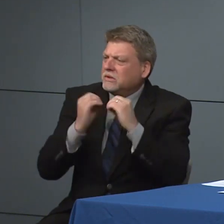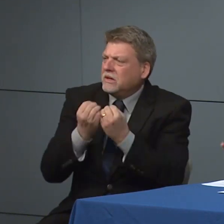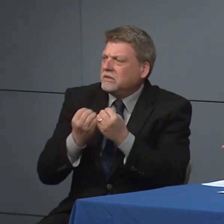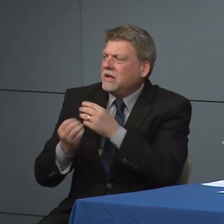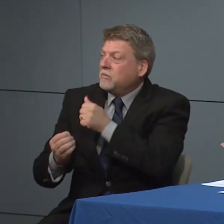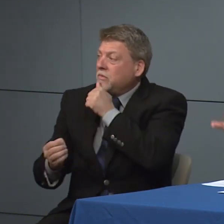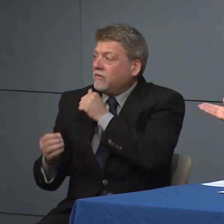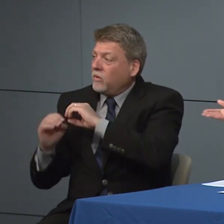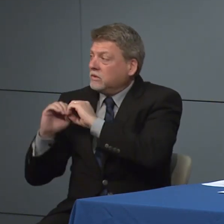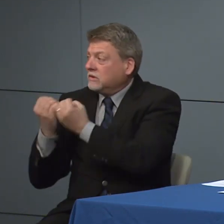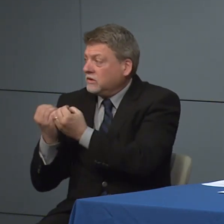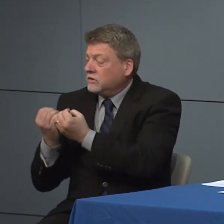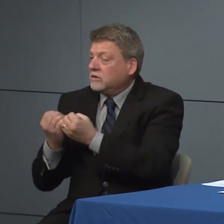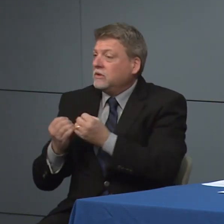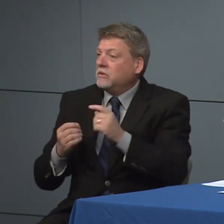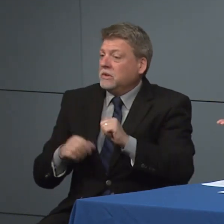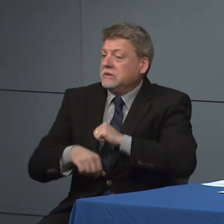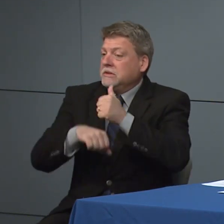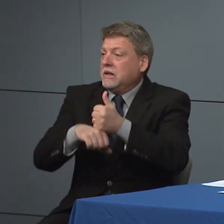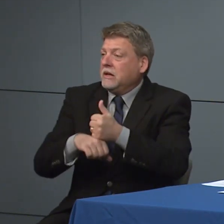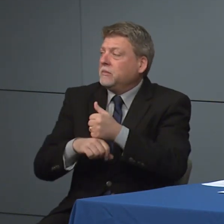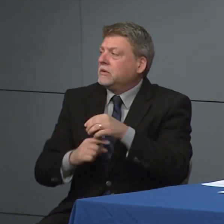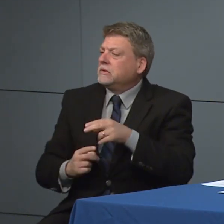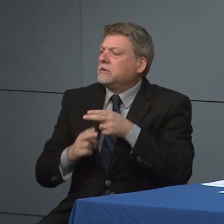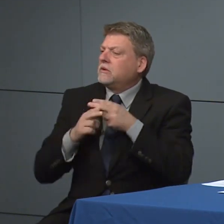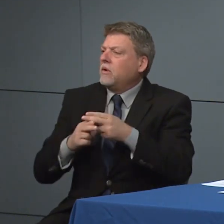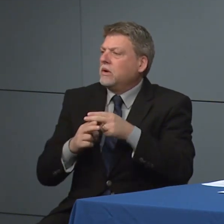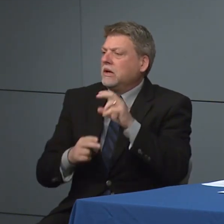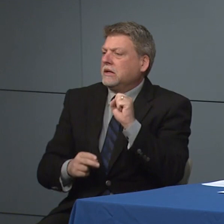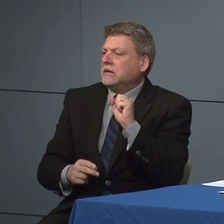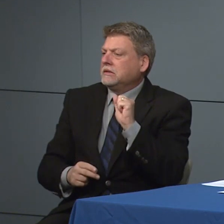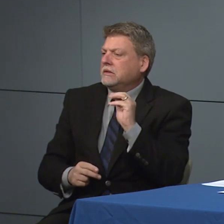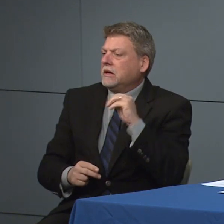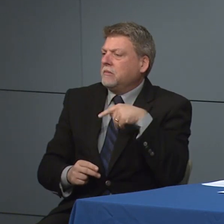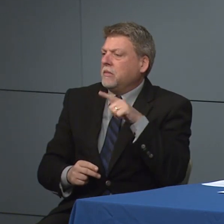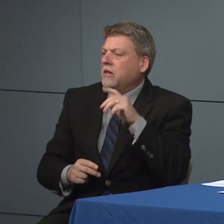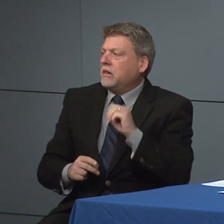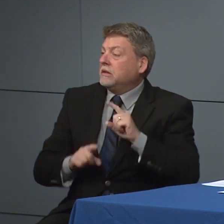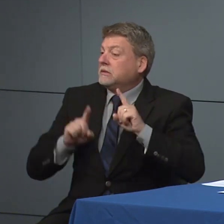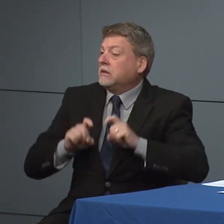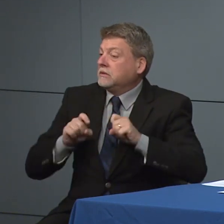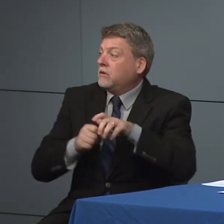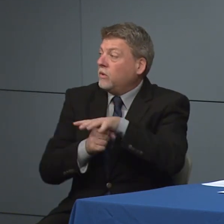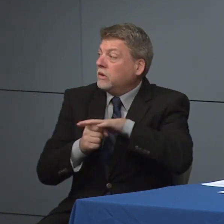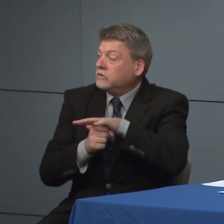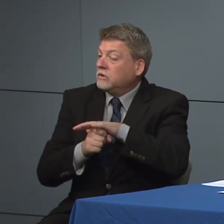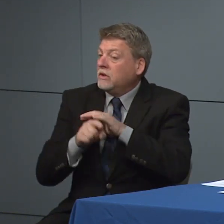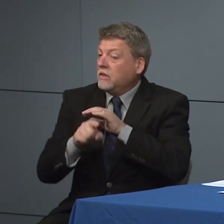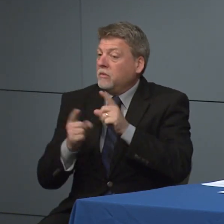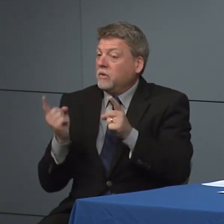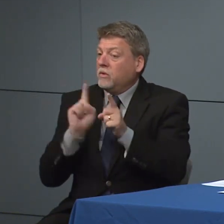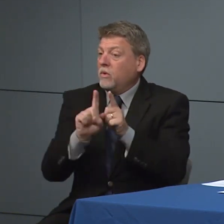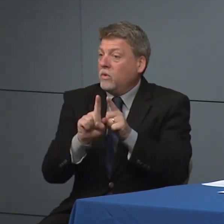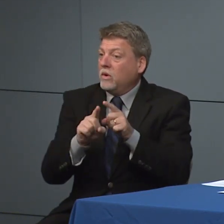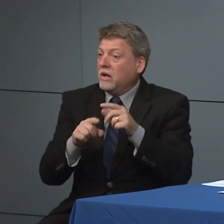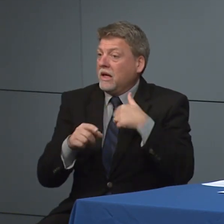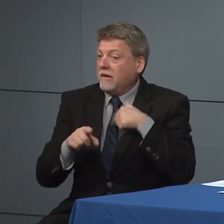collection sites that providers then can referred to to be able to expand their capacity for getting that sample collection for patients.